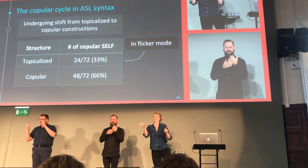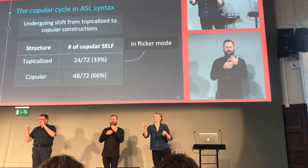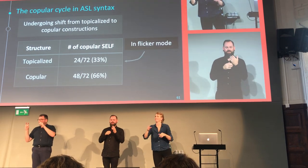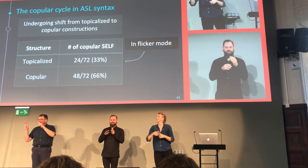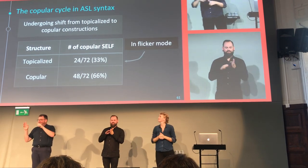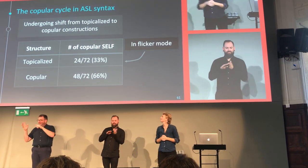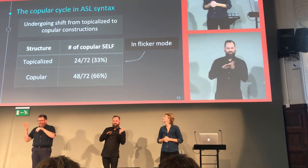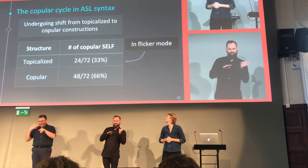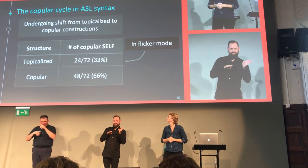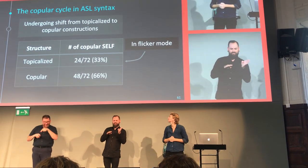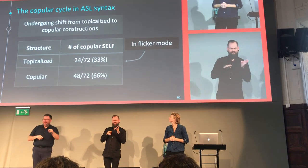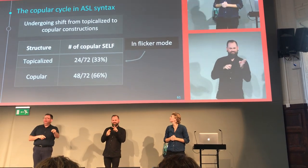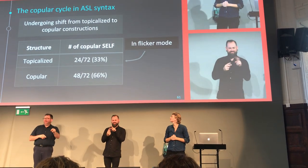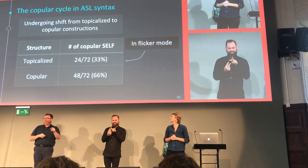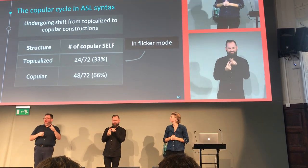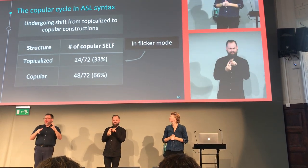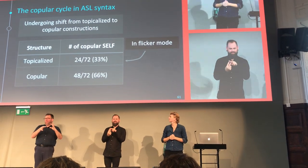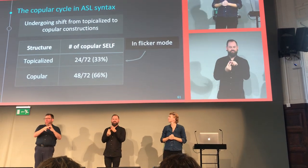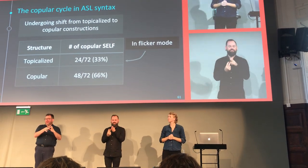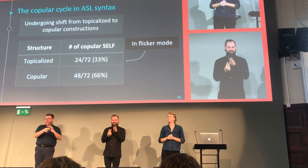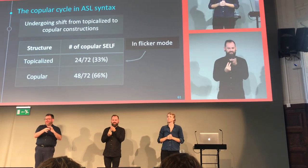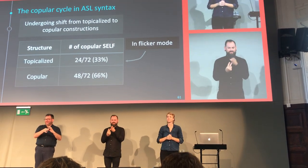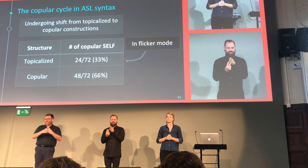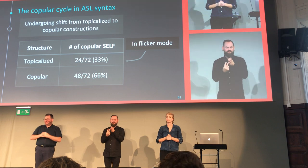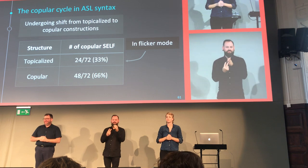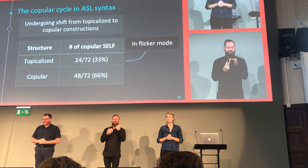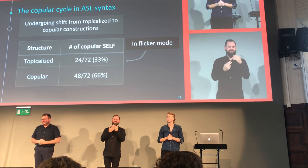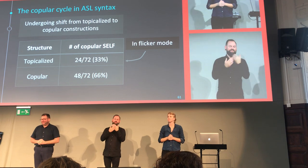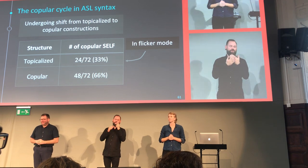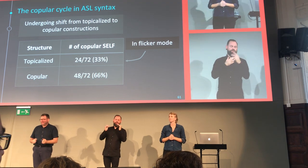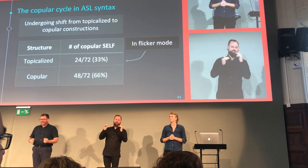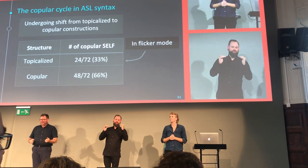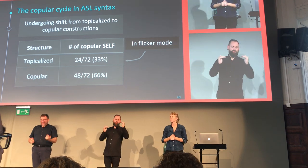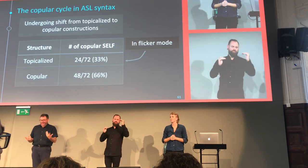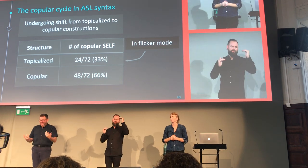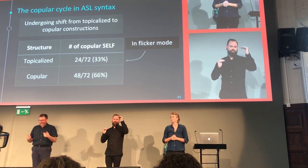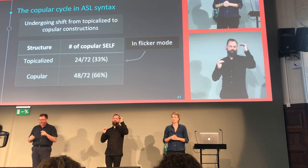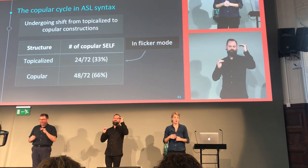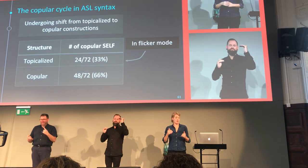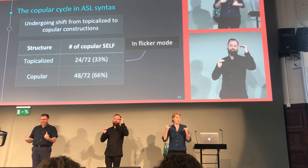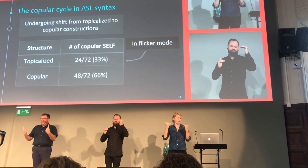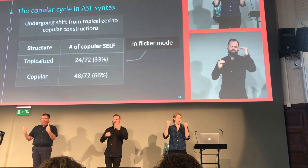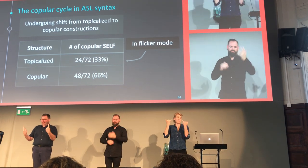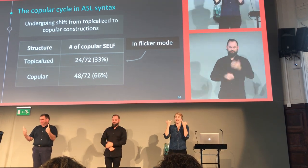and they may choose the one that has the copula in place. That may have led to the shift to be more predominantly copular.